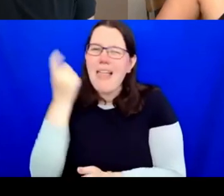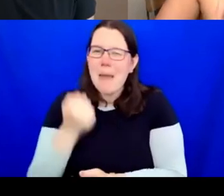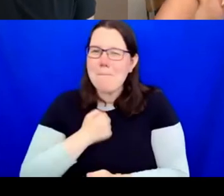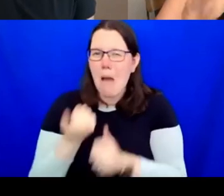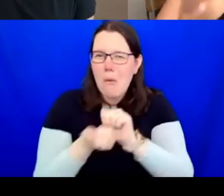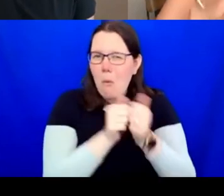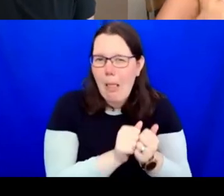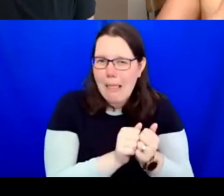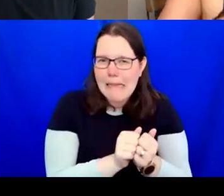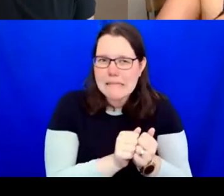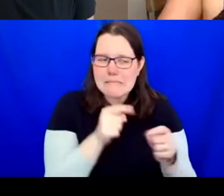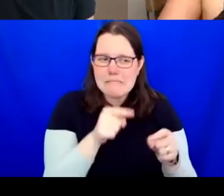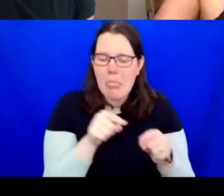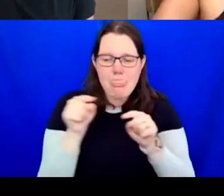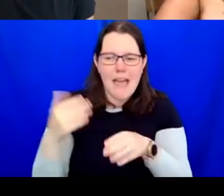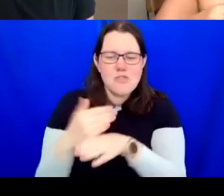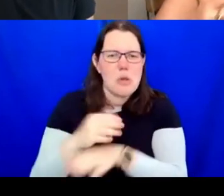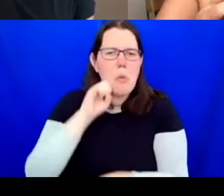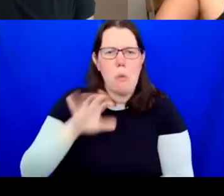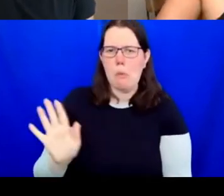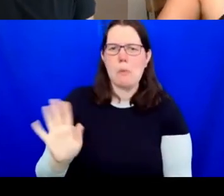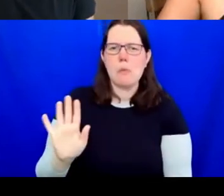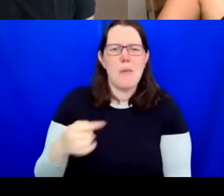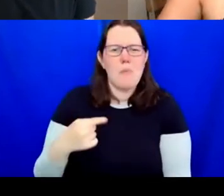I think there is when you let go of some of these things, it allows you to be more collective,